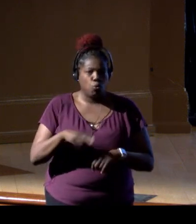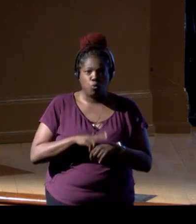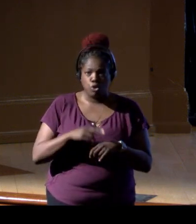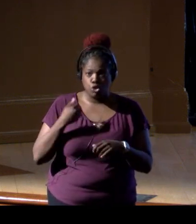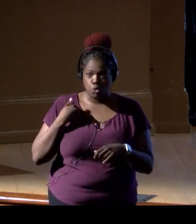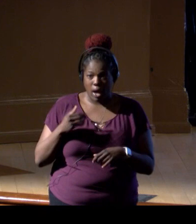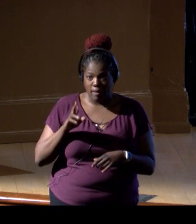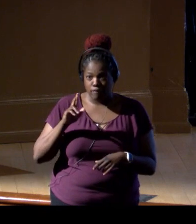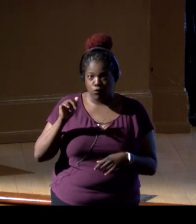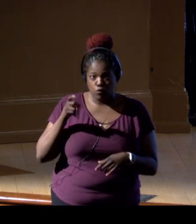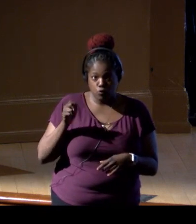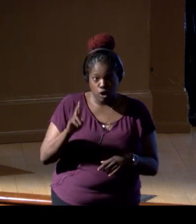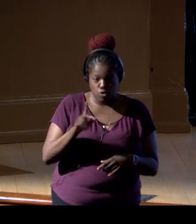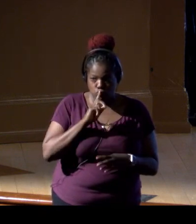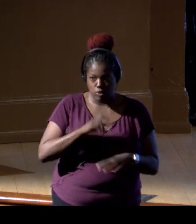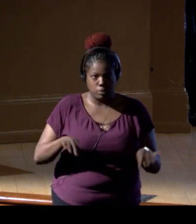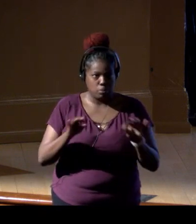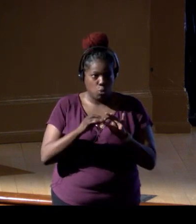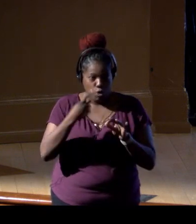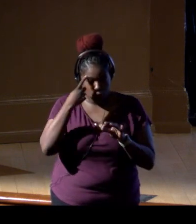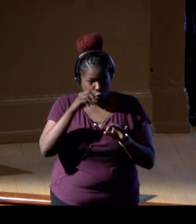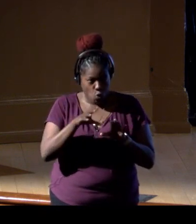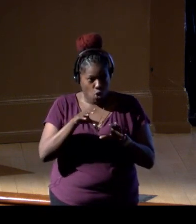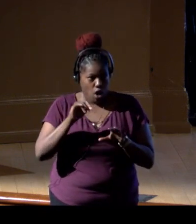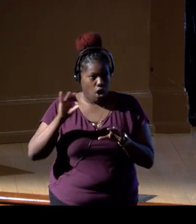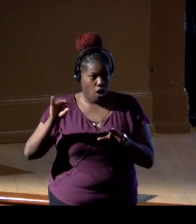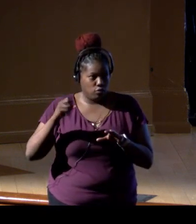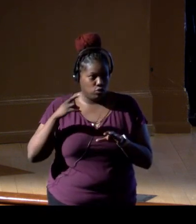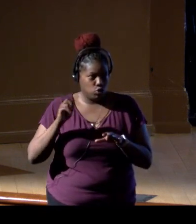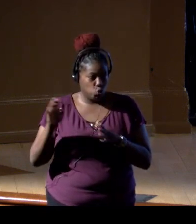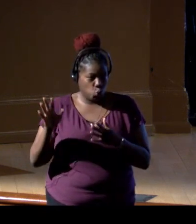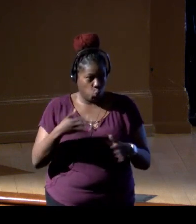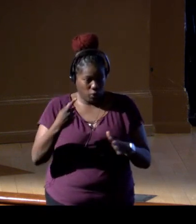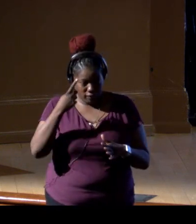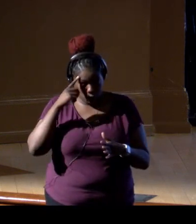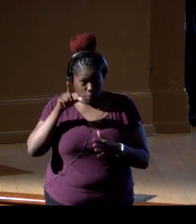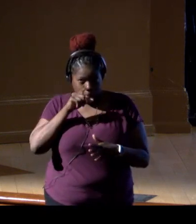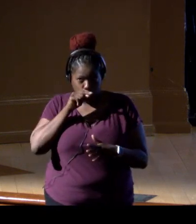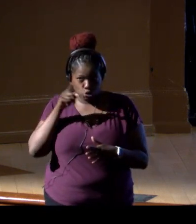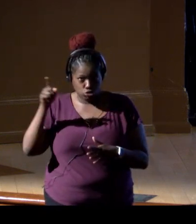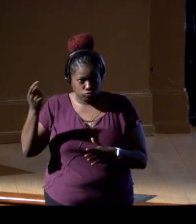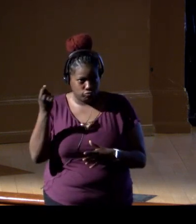which is very important for offshore wind, for birds, understanding that as well.